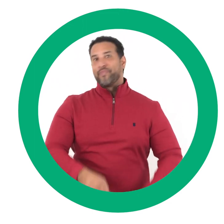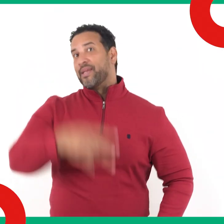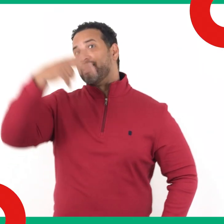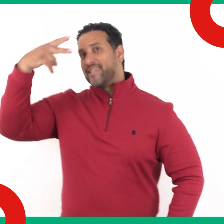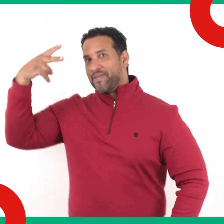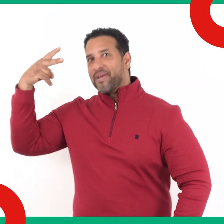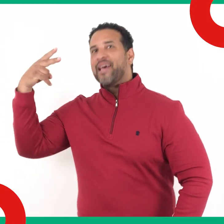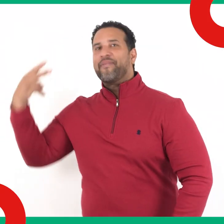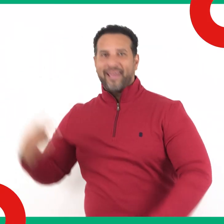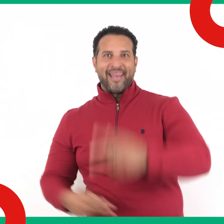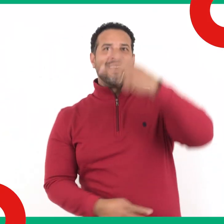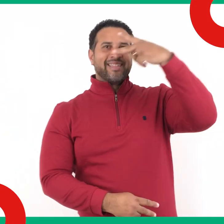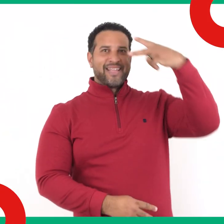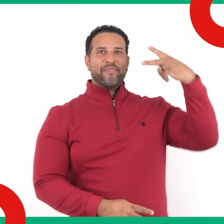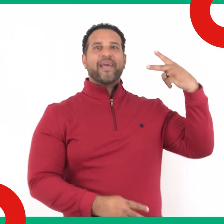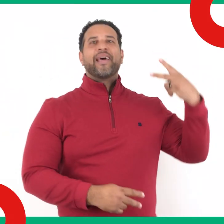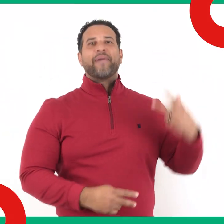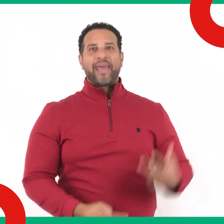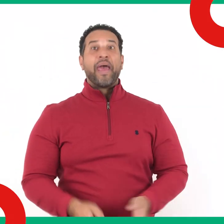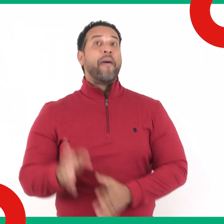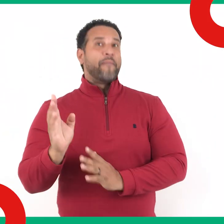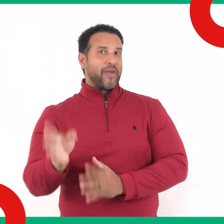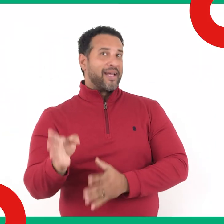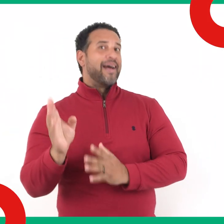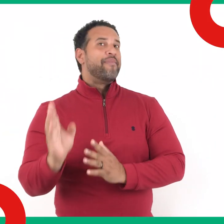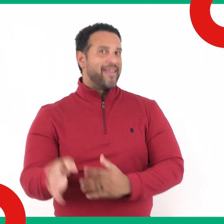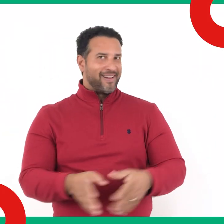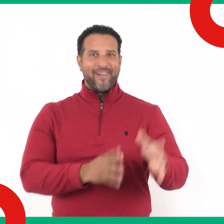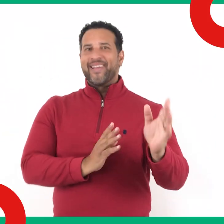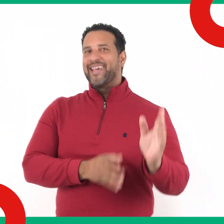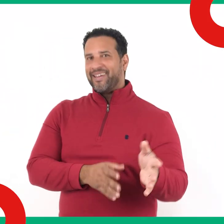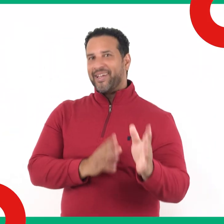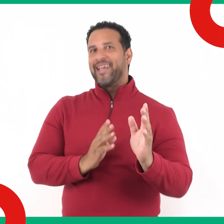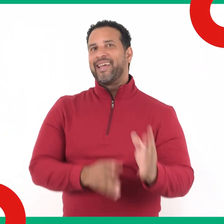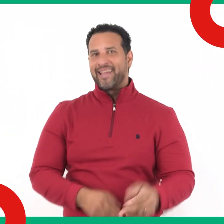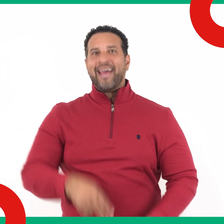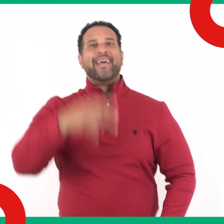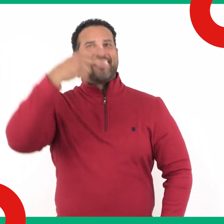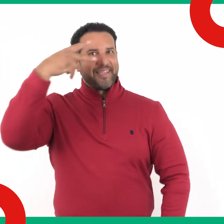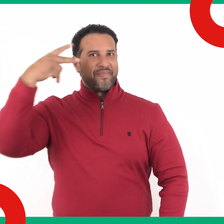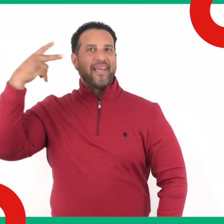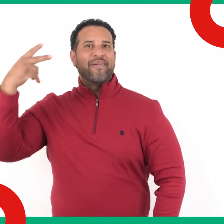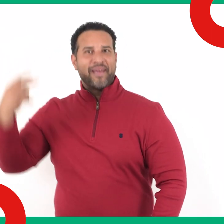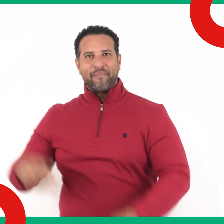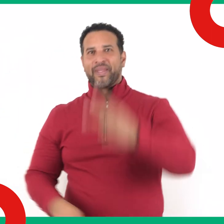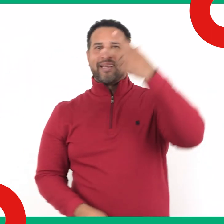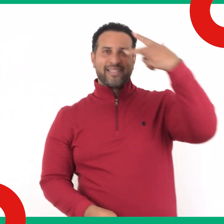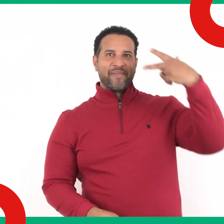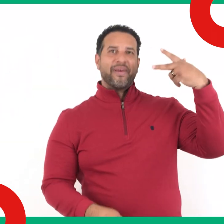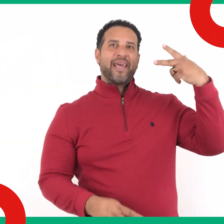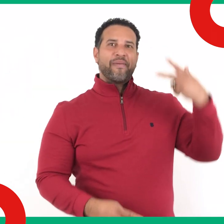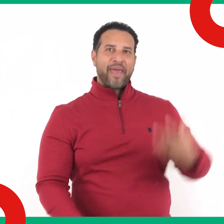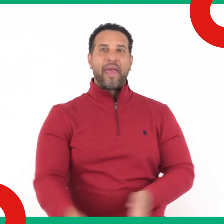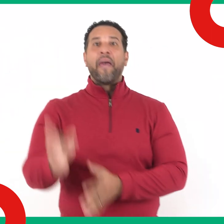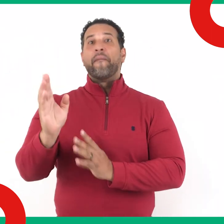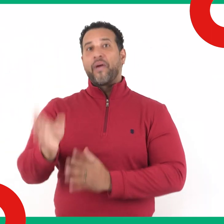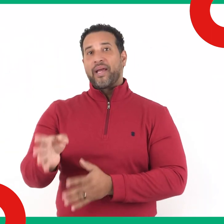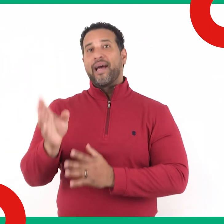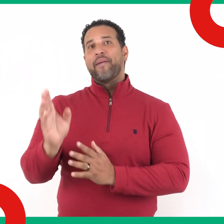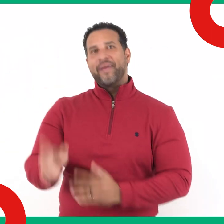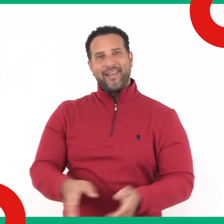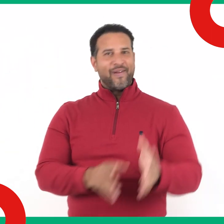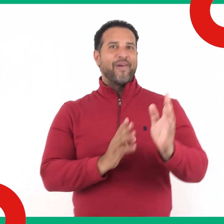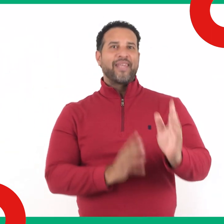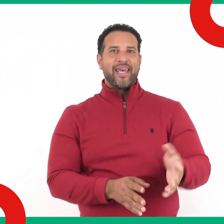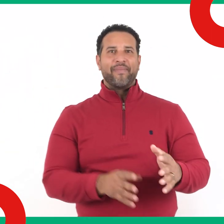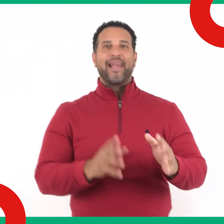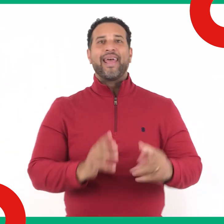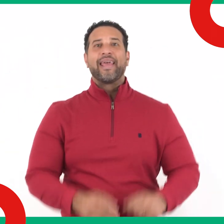Si me ven, si me ven, voy camino de Belén.